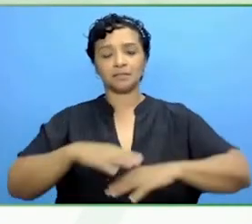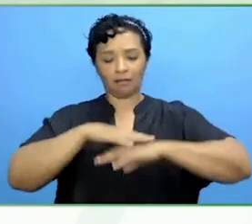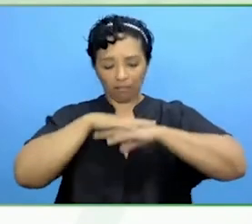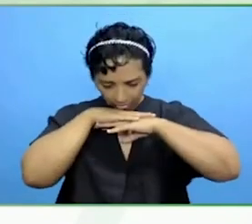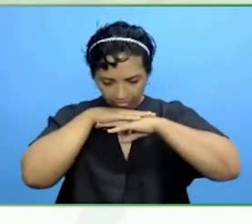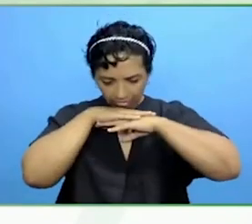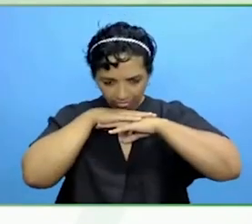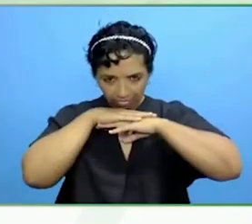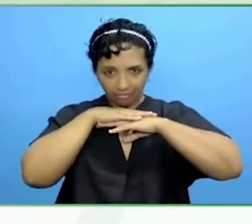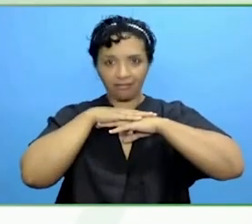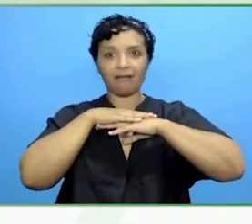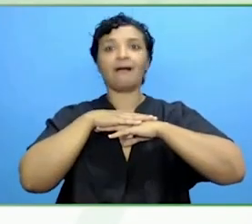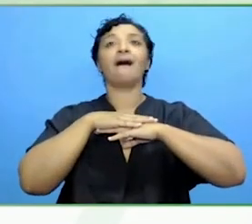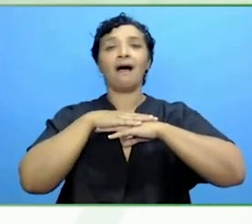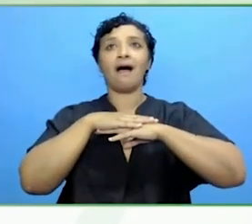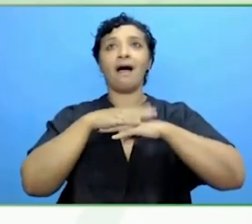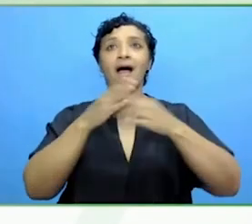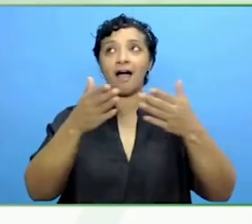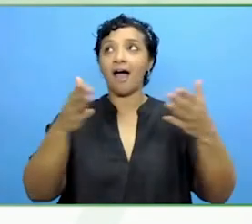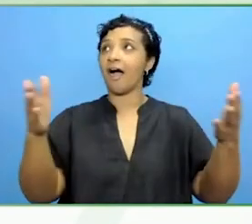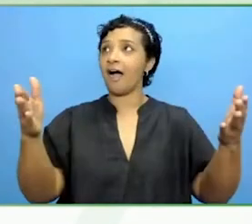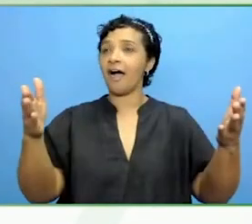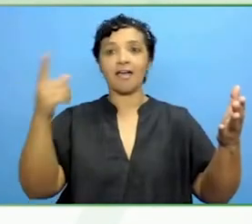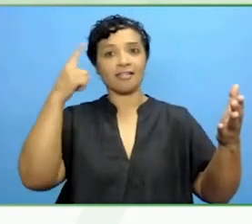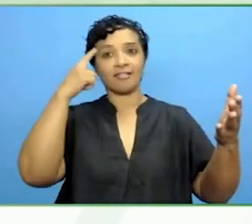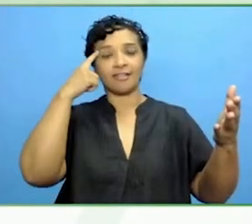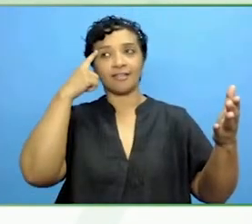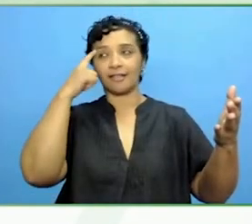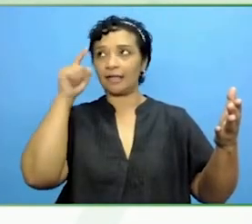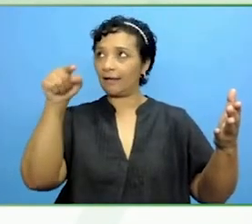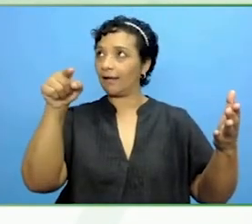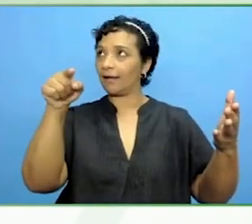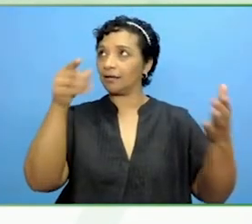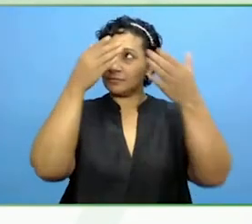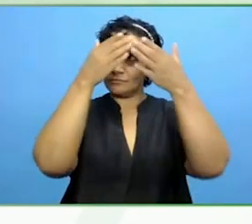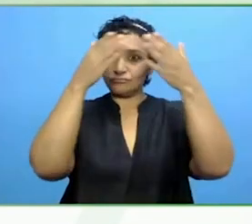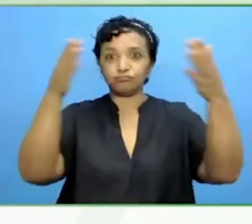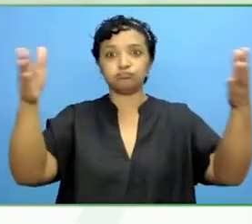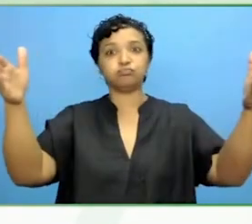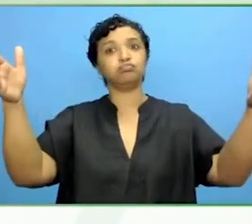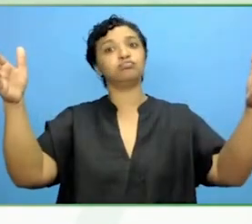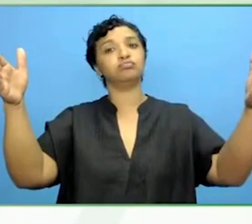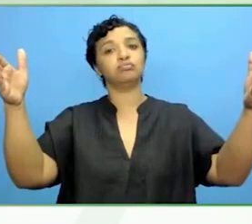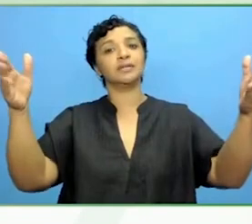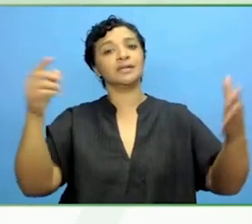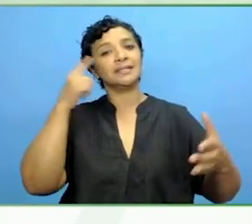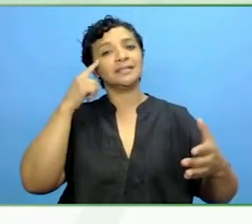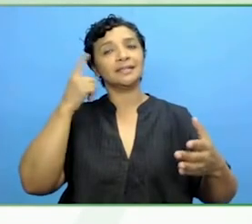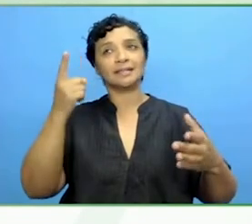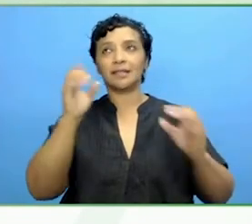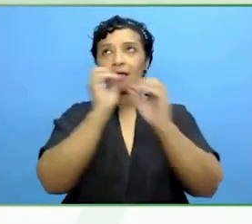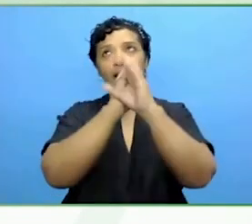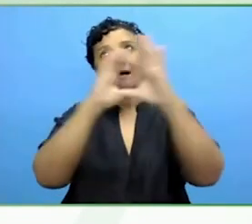all be in on the challenges and priorities of the moment, always to lift my head and try to see the big picture and see what we are trying